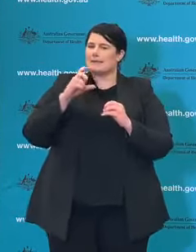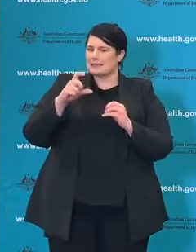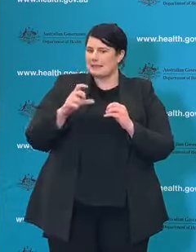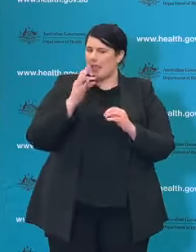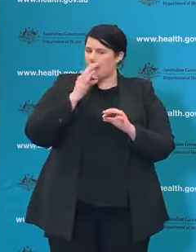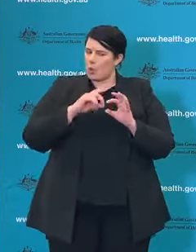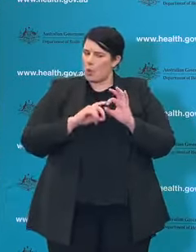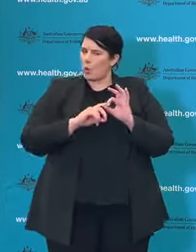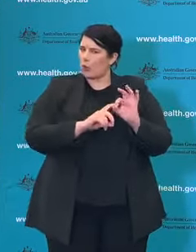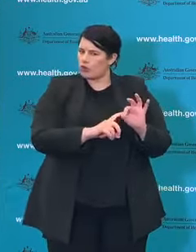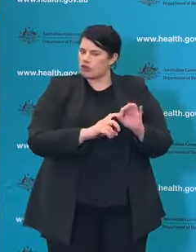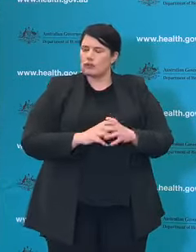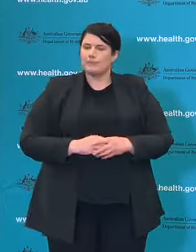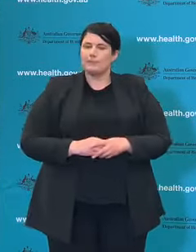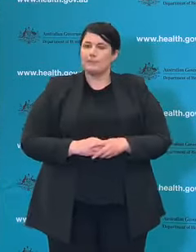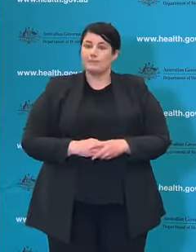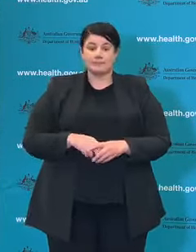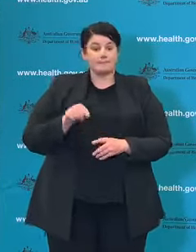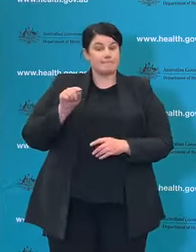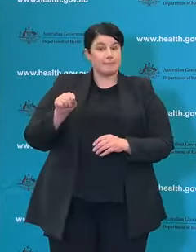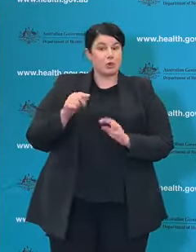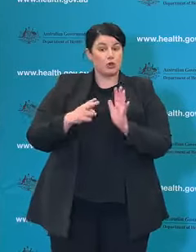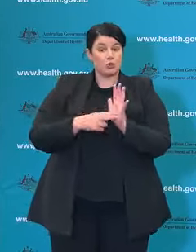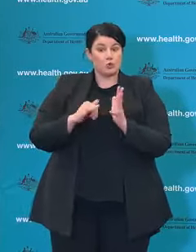Reporter: Can I just ask, on New South Wales there are nine infections